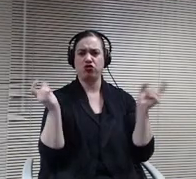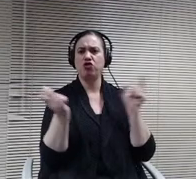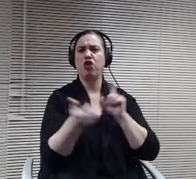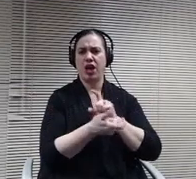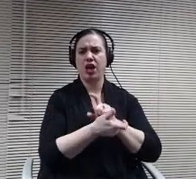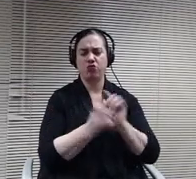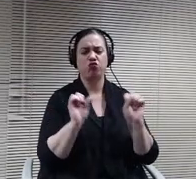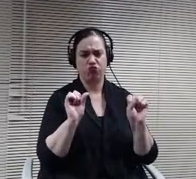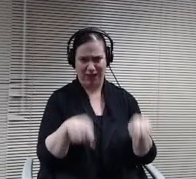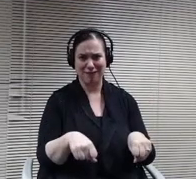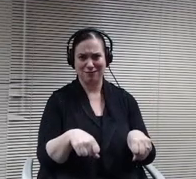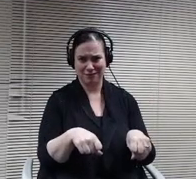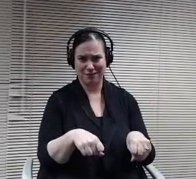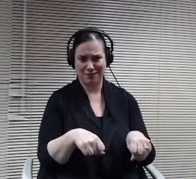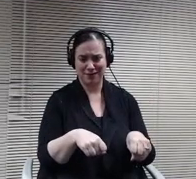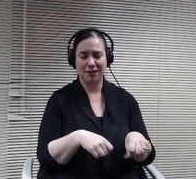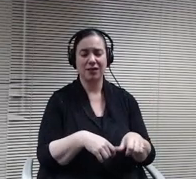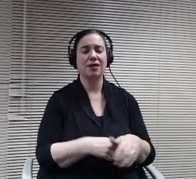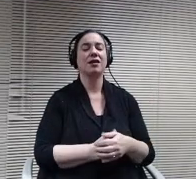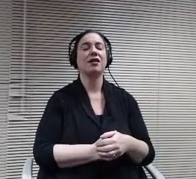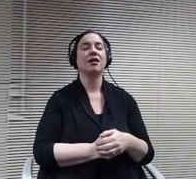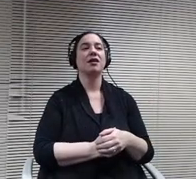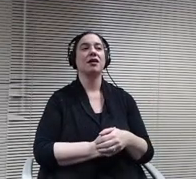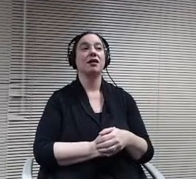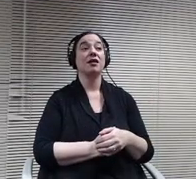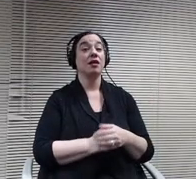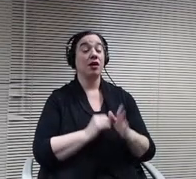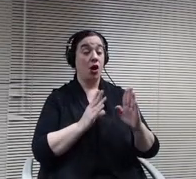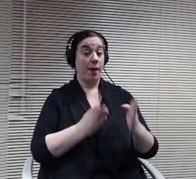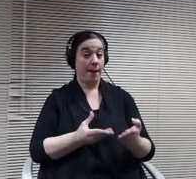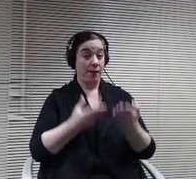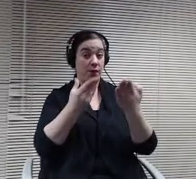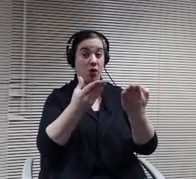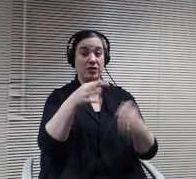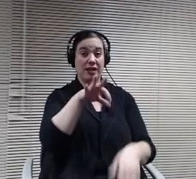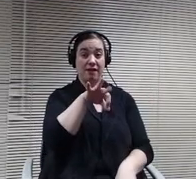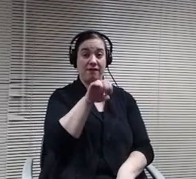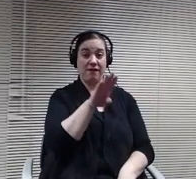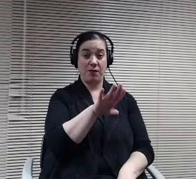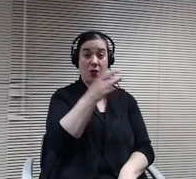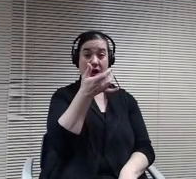So I'm proposing February 18th at 4:00 o'clock. That's a board